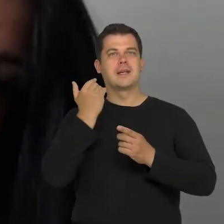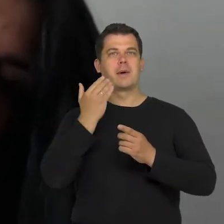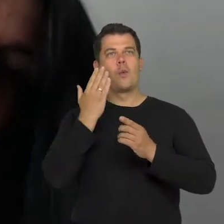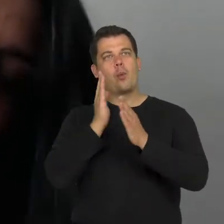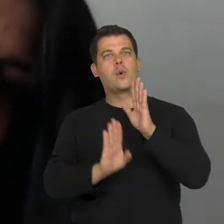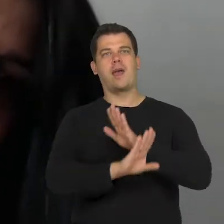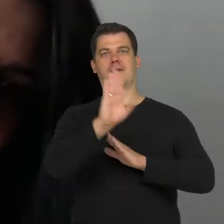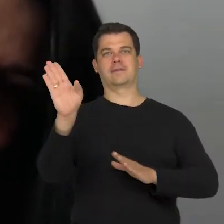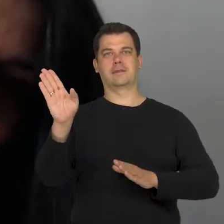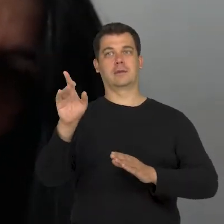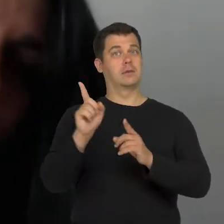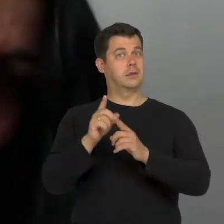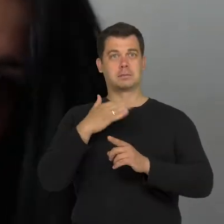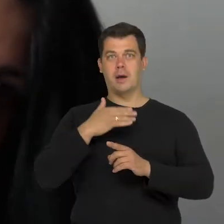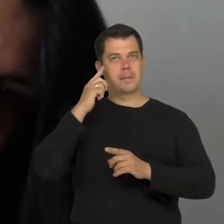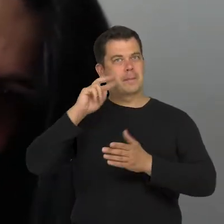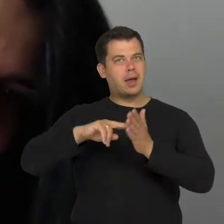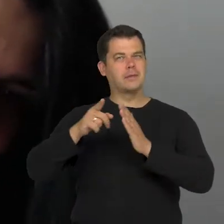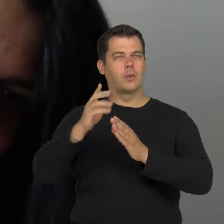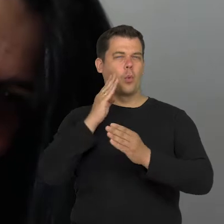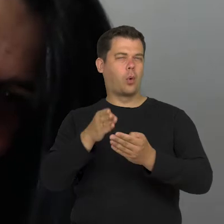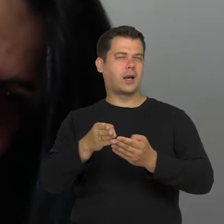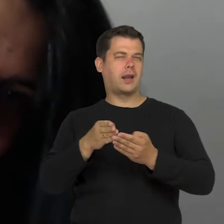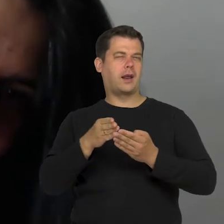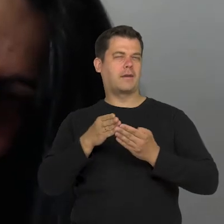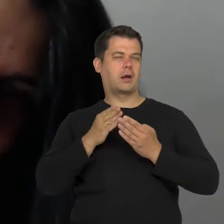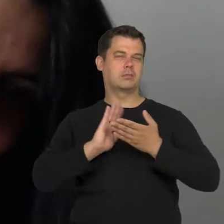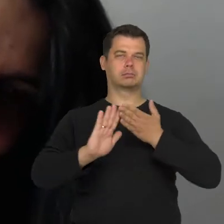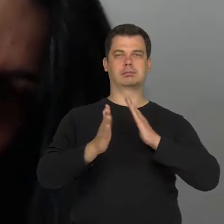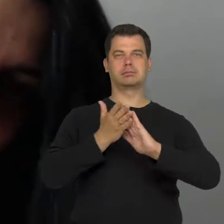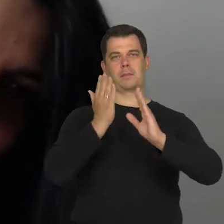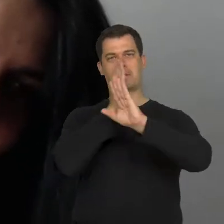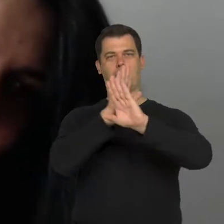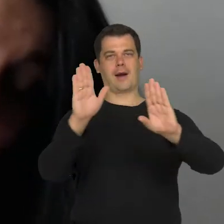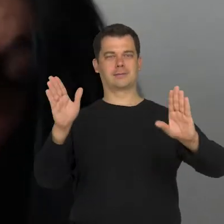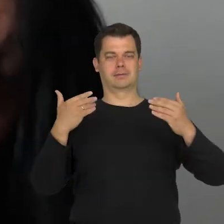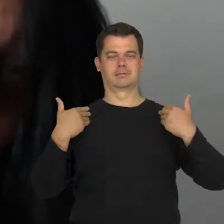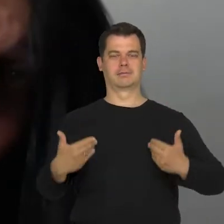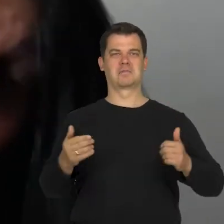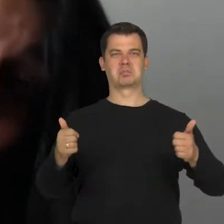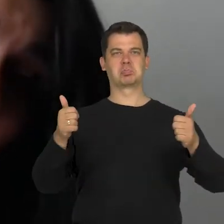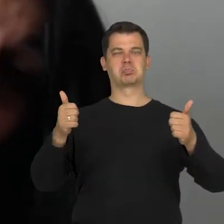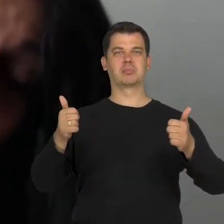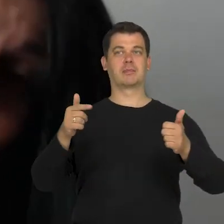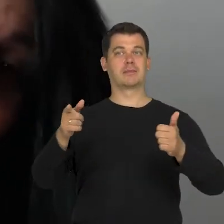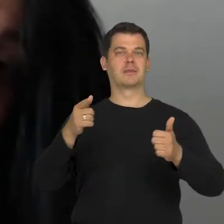and that we also have great strategies for hiding some weaknesses within us,